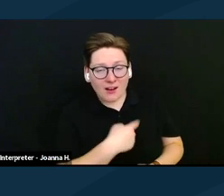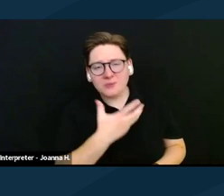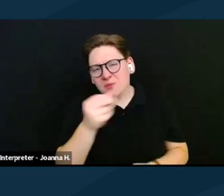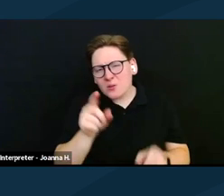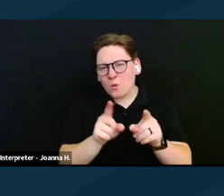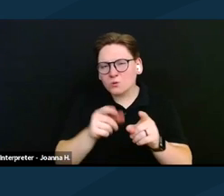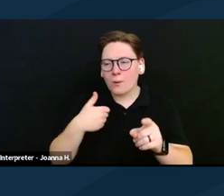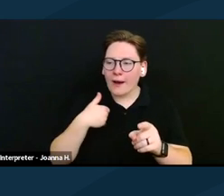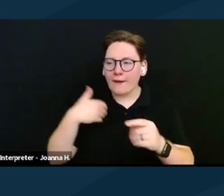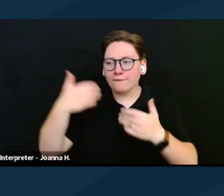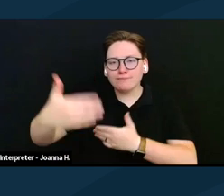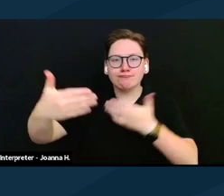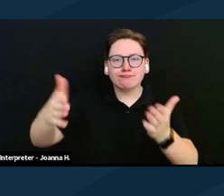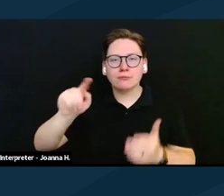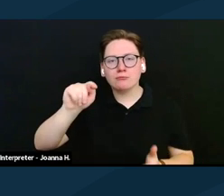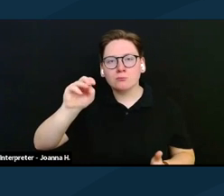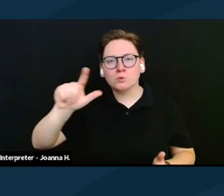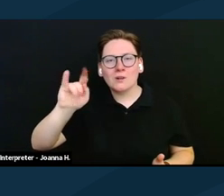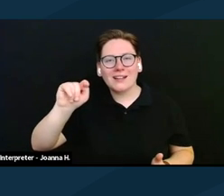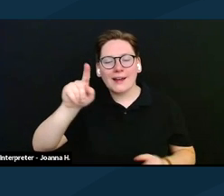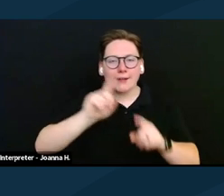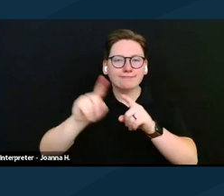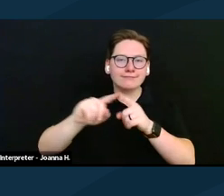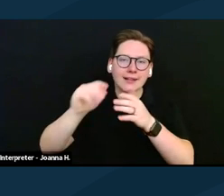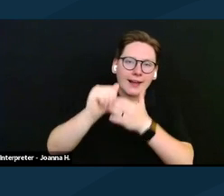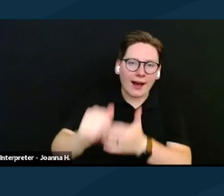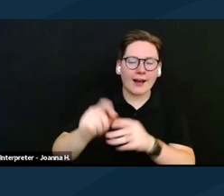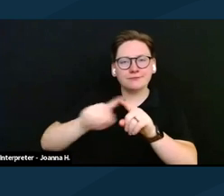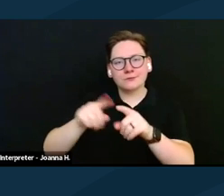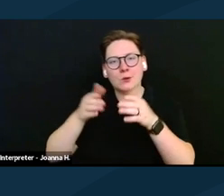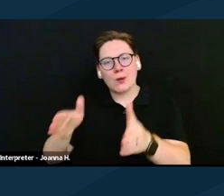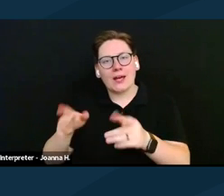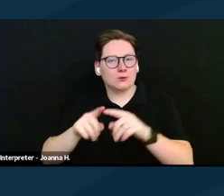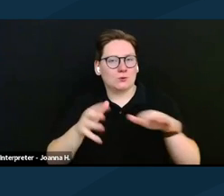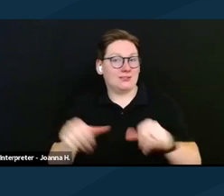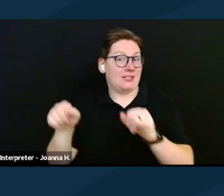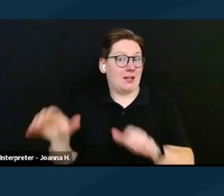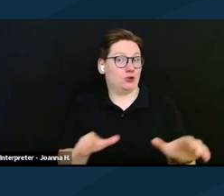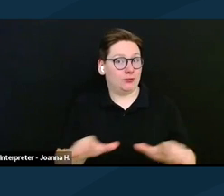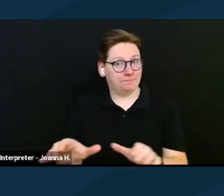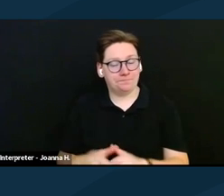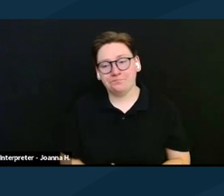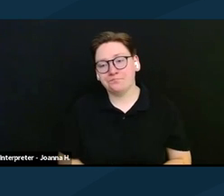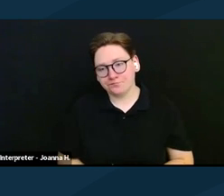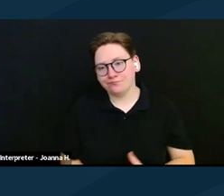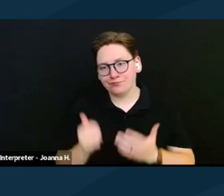of guides on ways that you can take action and help get these bills passed.